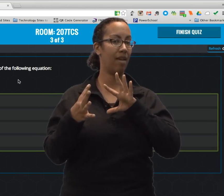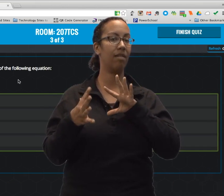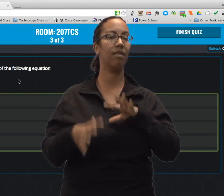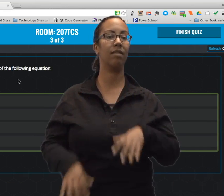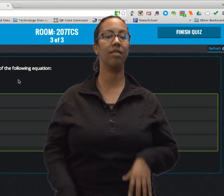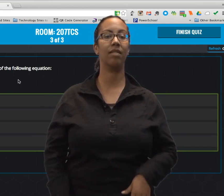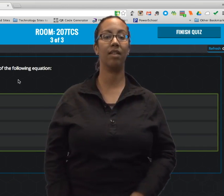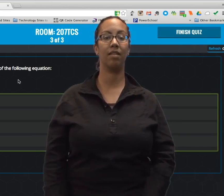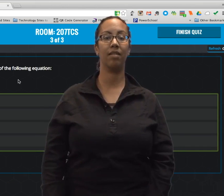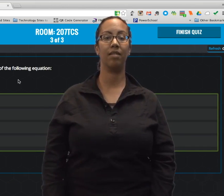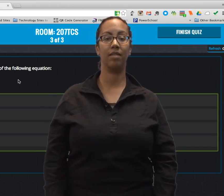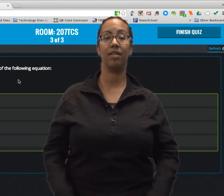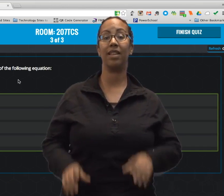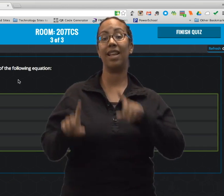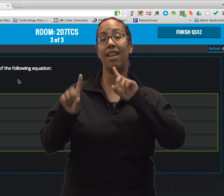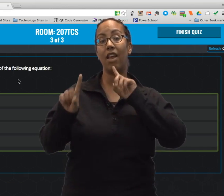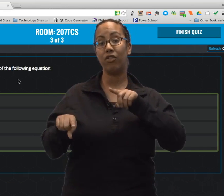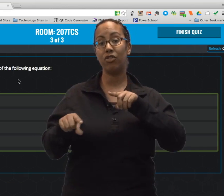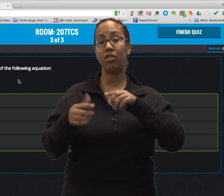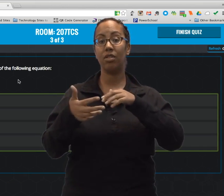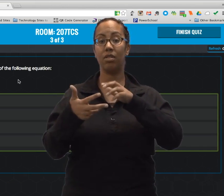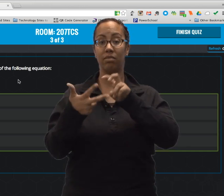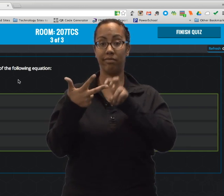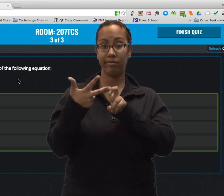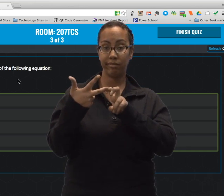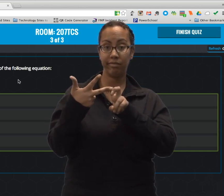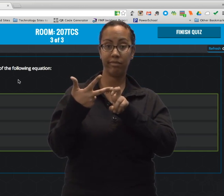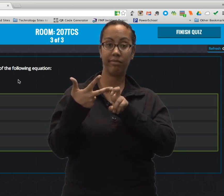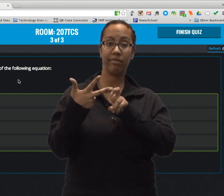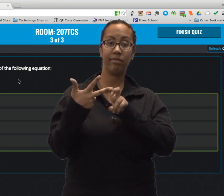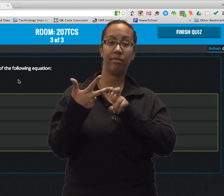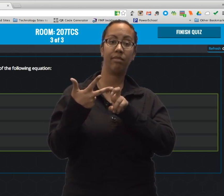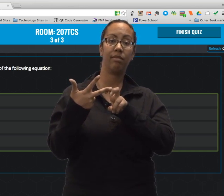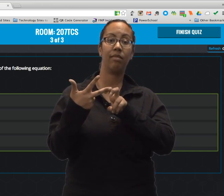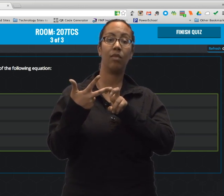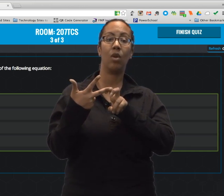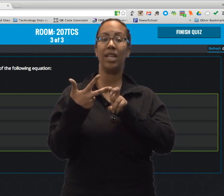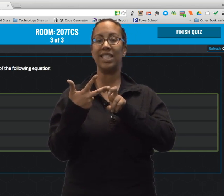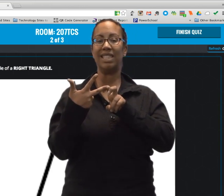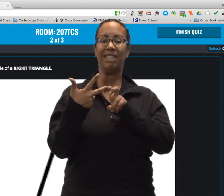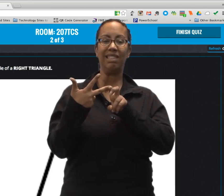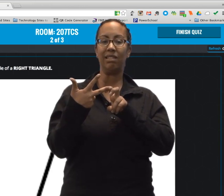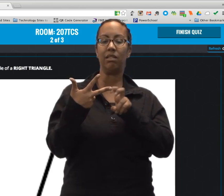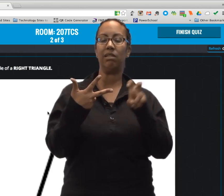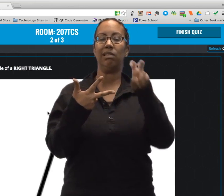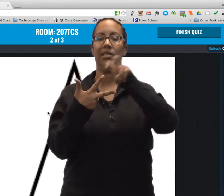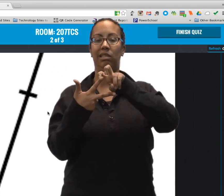Now, there's no response feedback. Students answer, and they can go to question number three